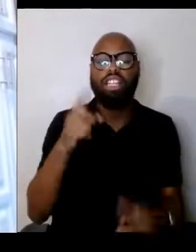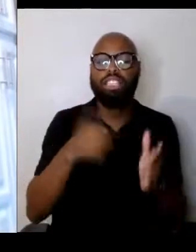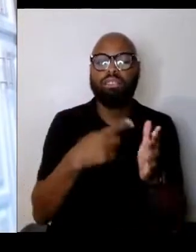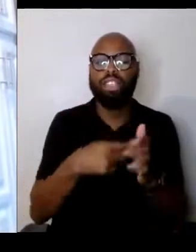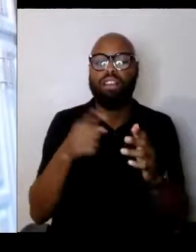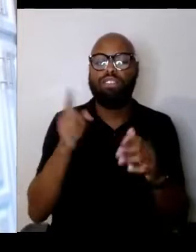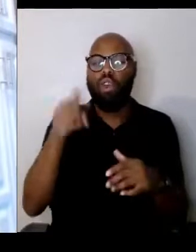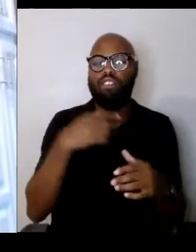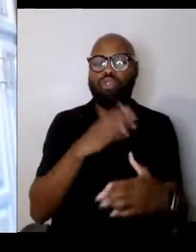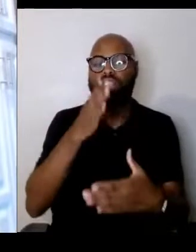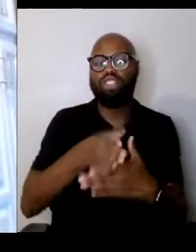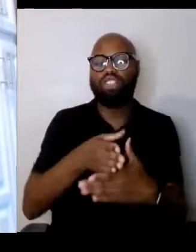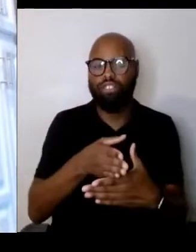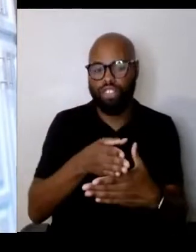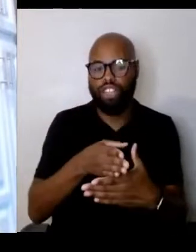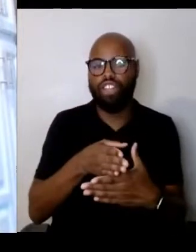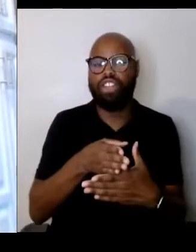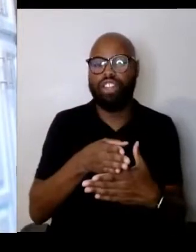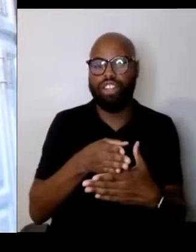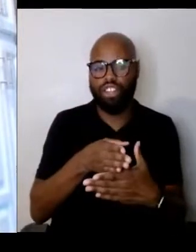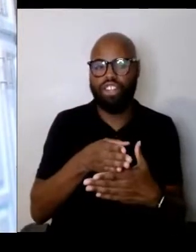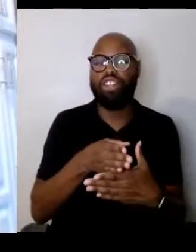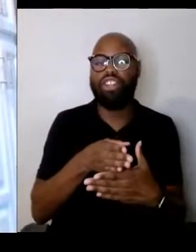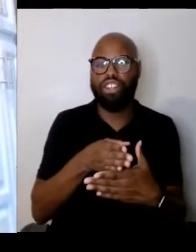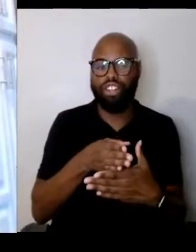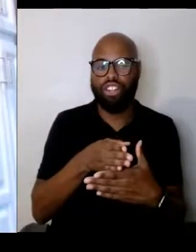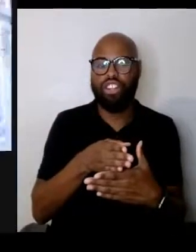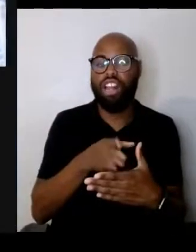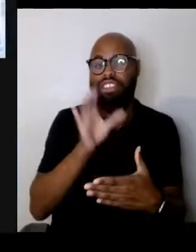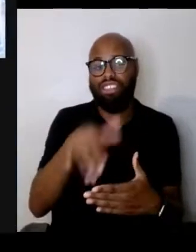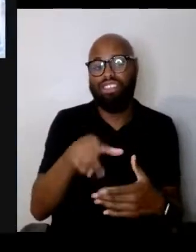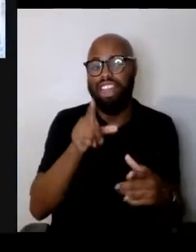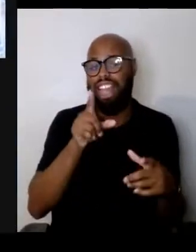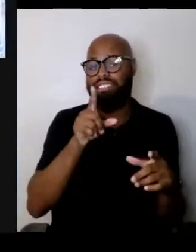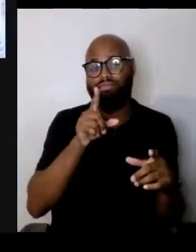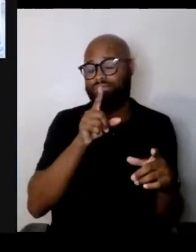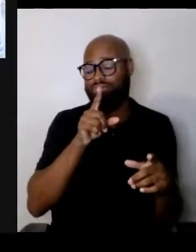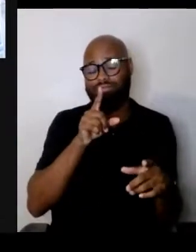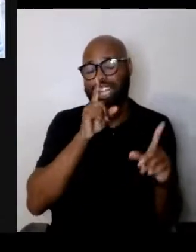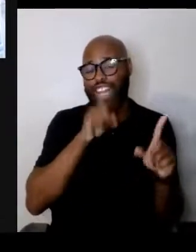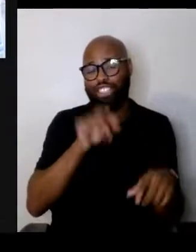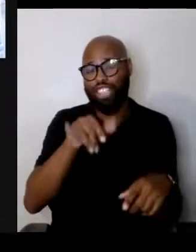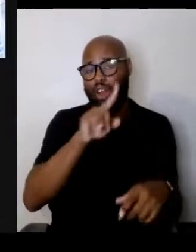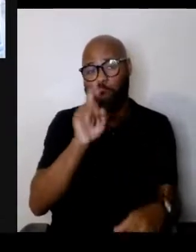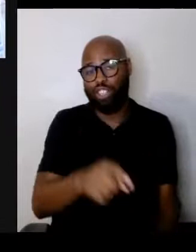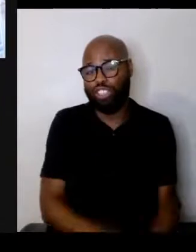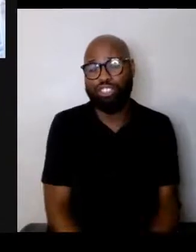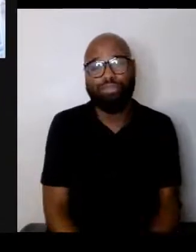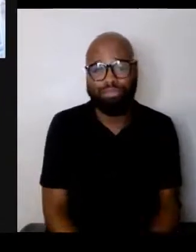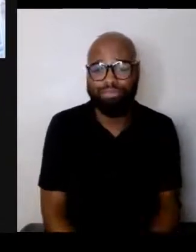That answers that question. You know, listening to you Ilse and Aliza,